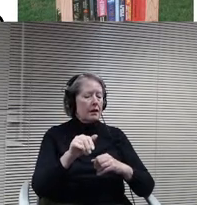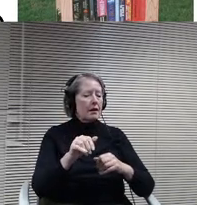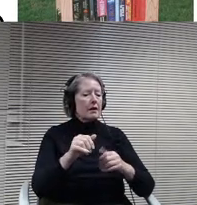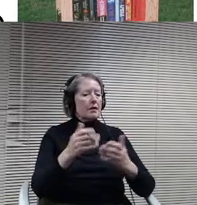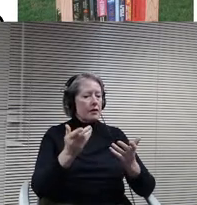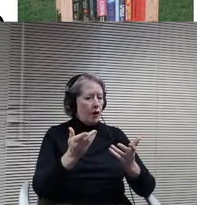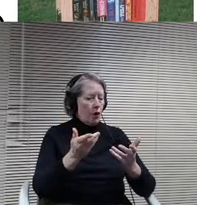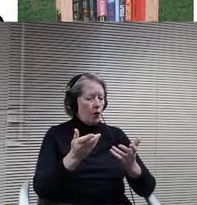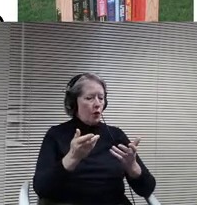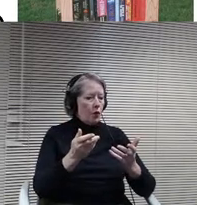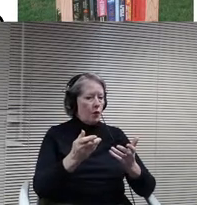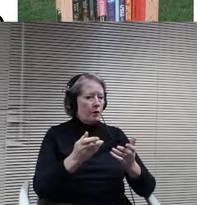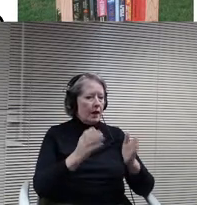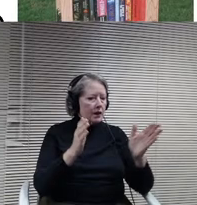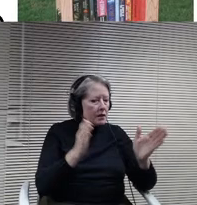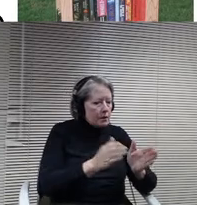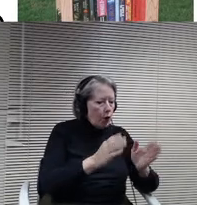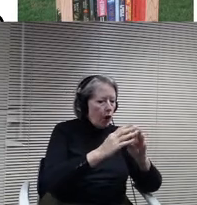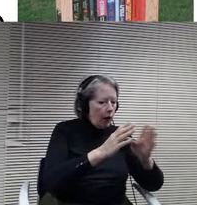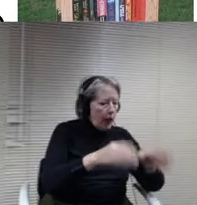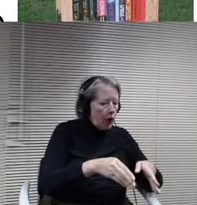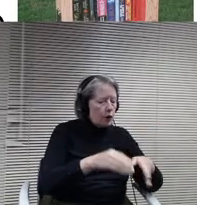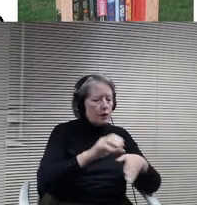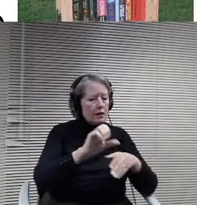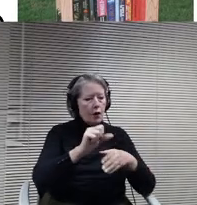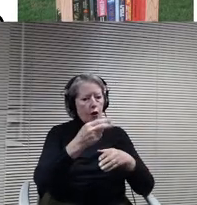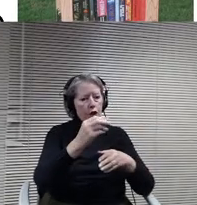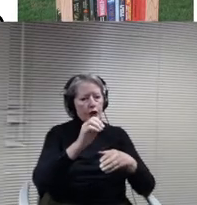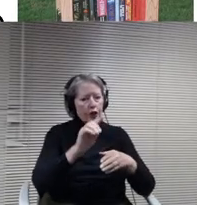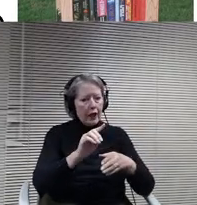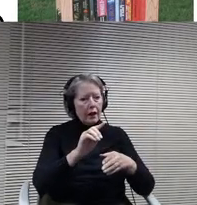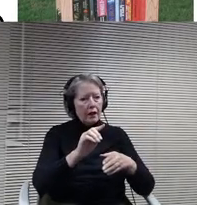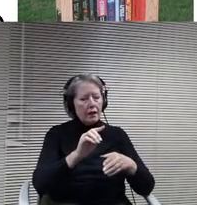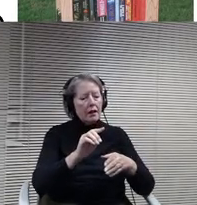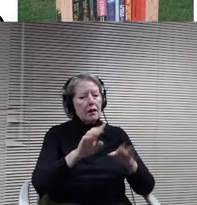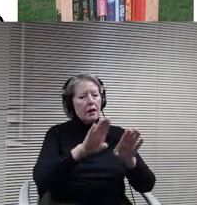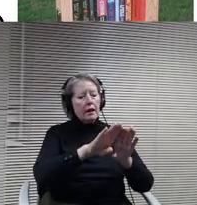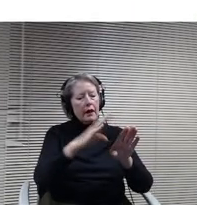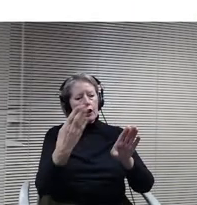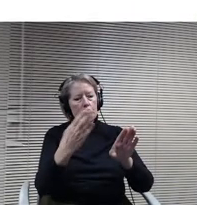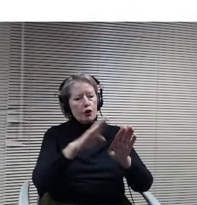those doors need to be different, and space needs to be different to accommodate that.